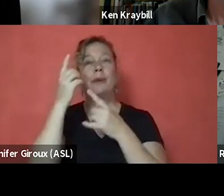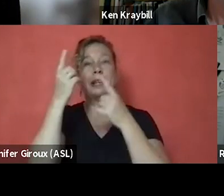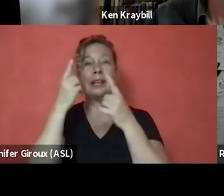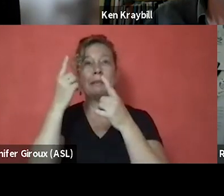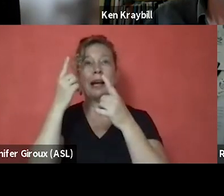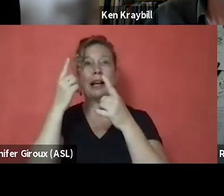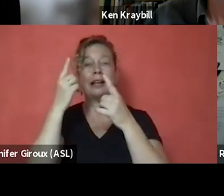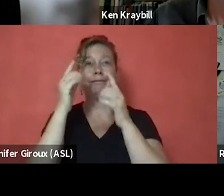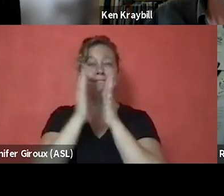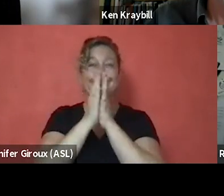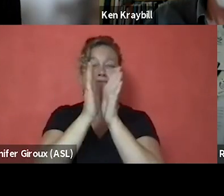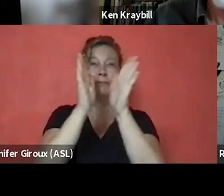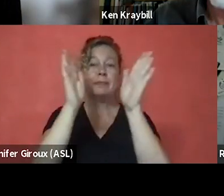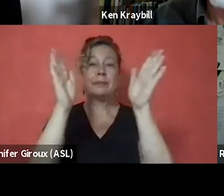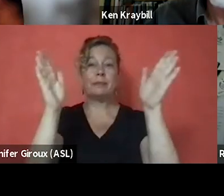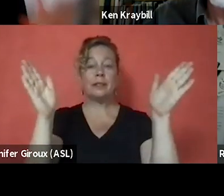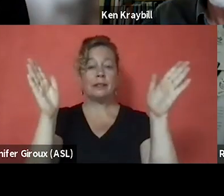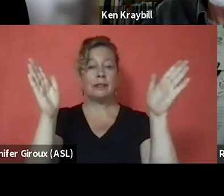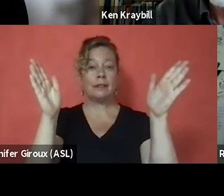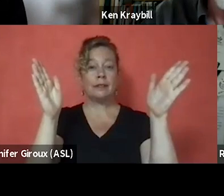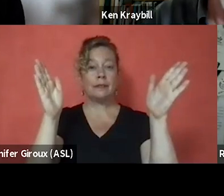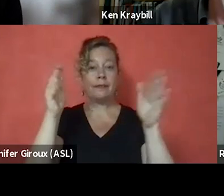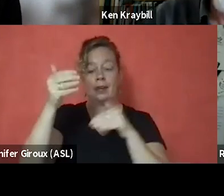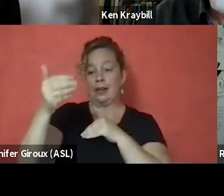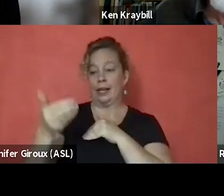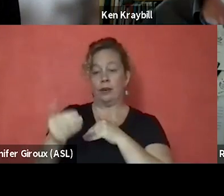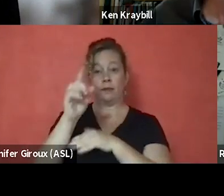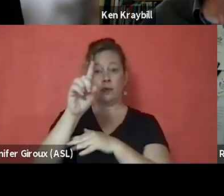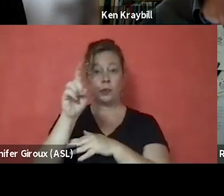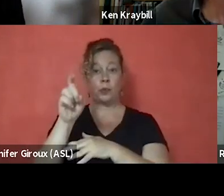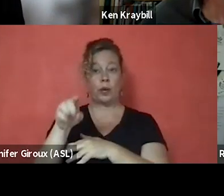of the introductory question that can provide it,